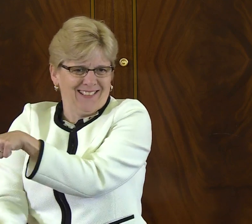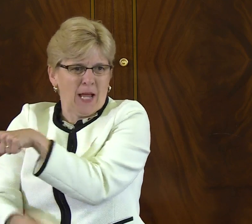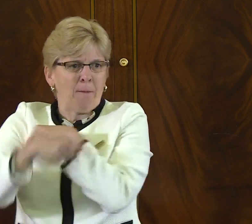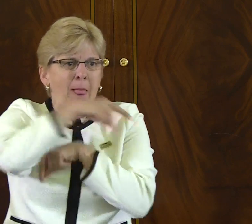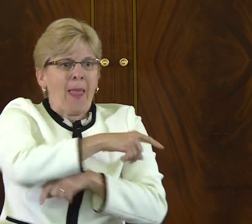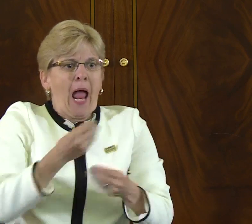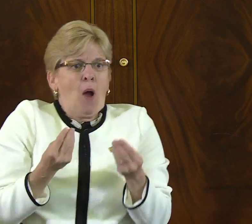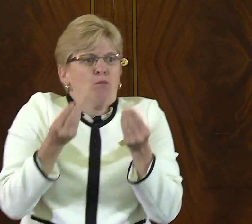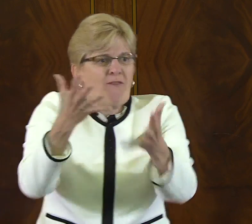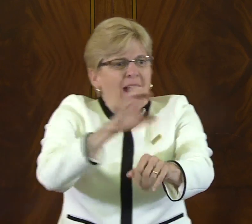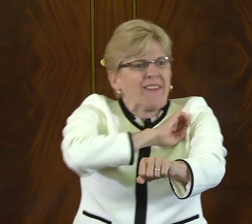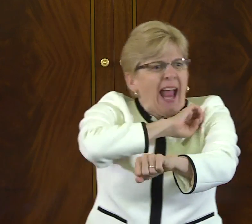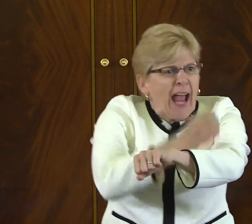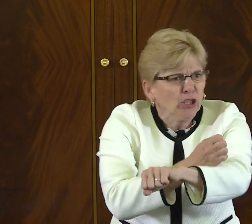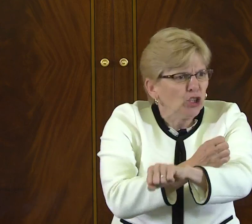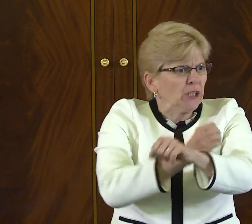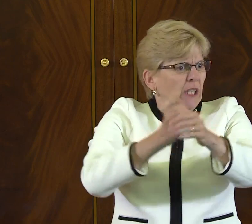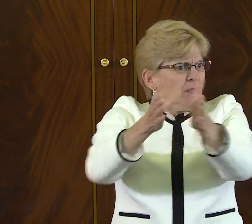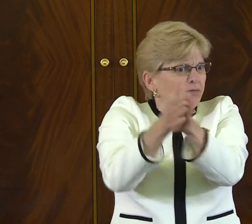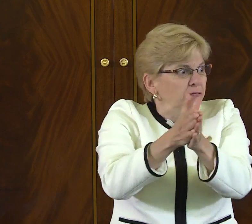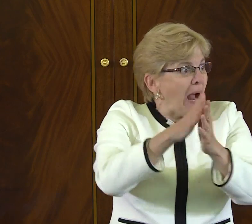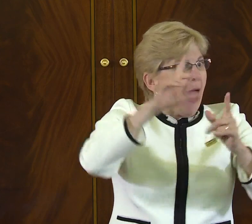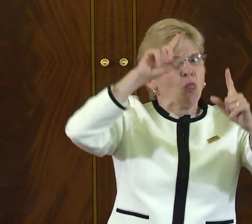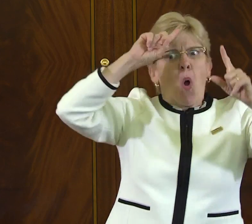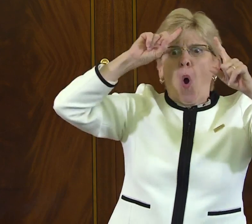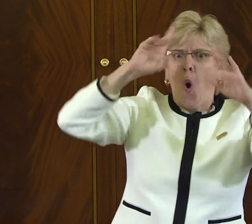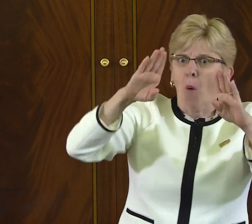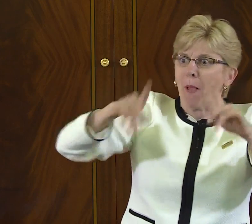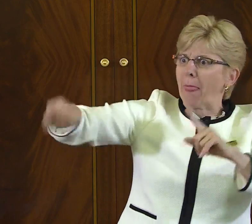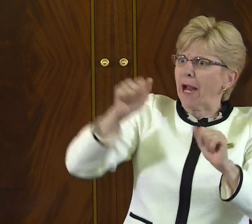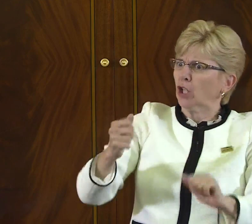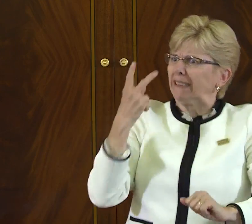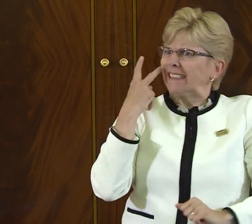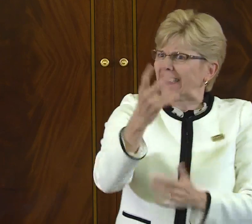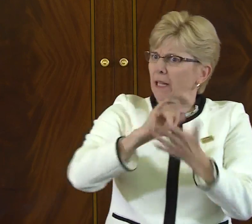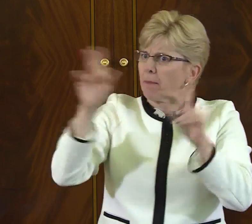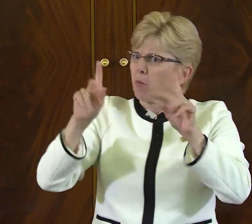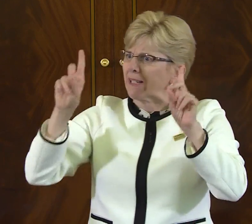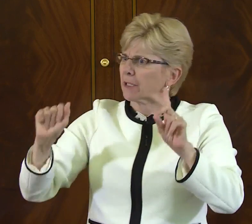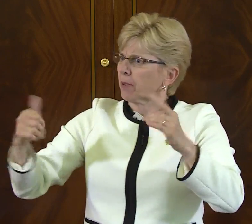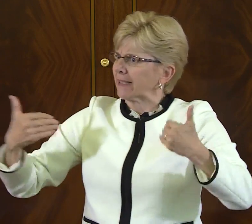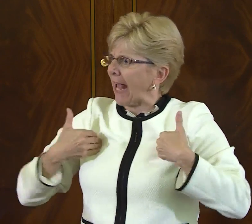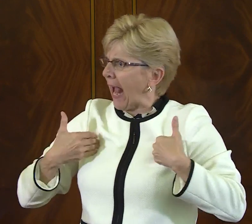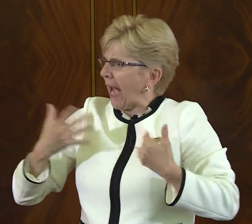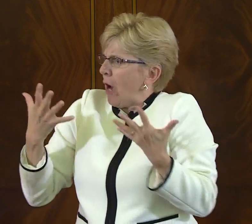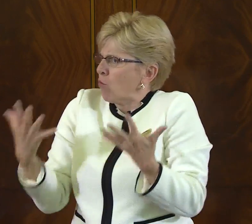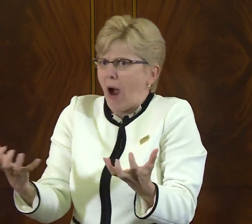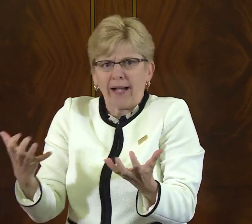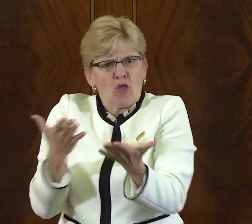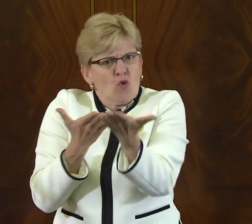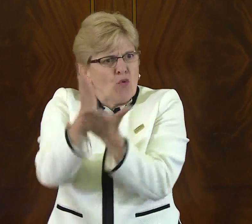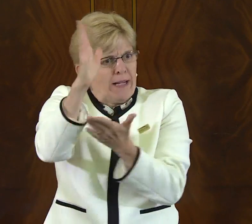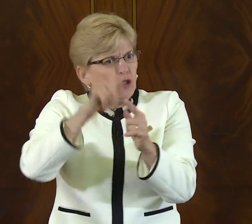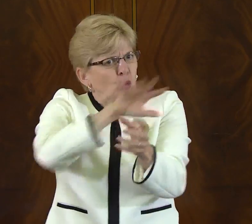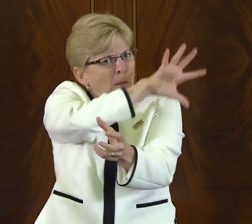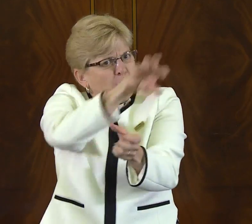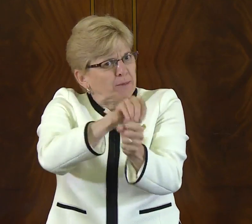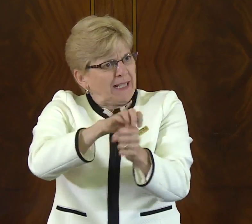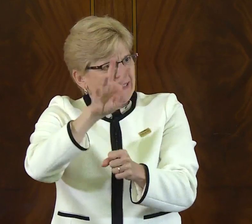that the ADA would have never passed, but DPN provided the energy, the motivation, and the hope the people could see, the deaf people,